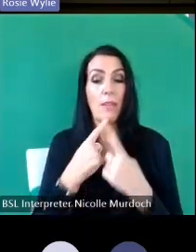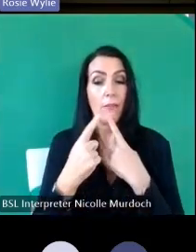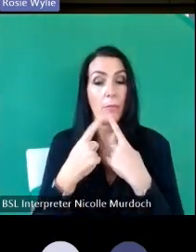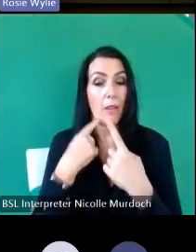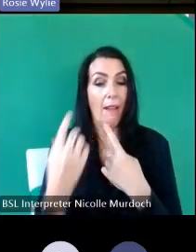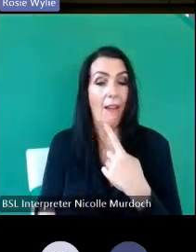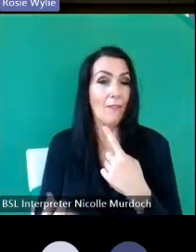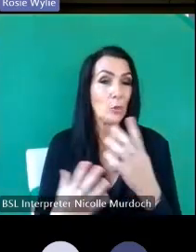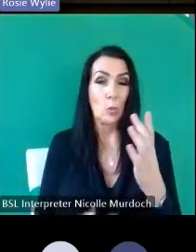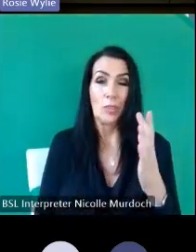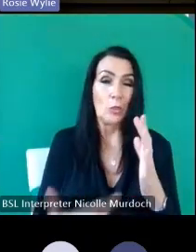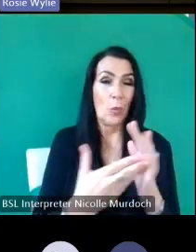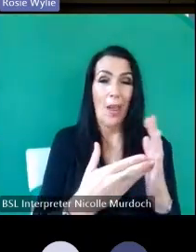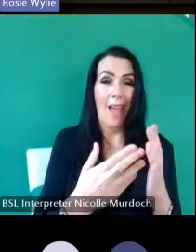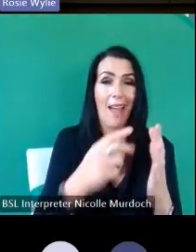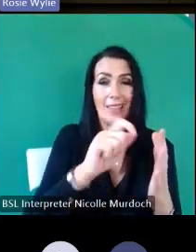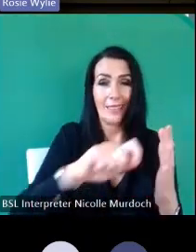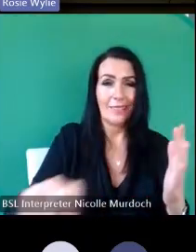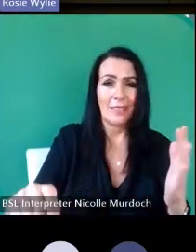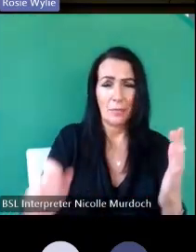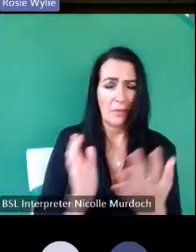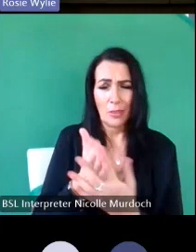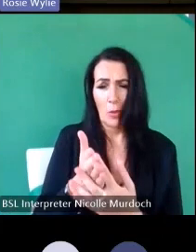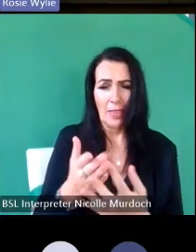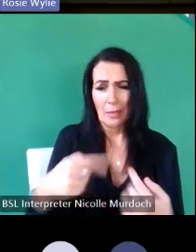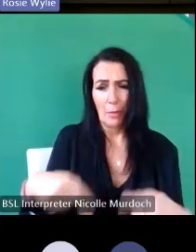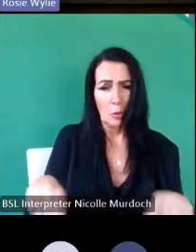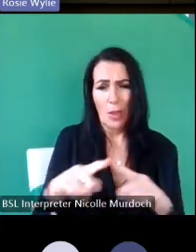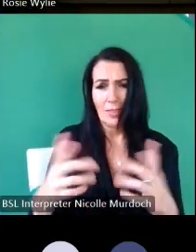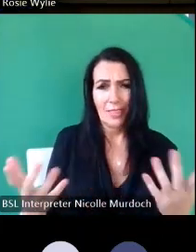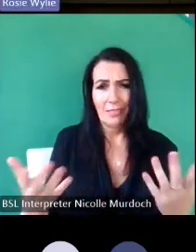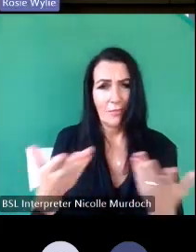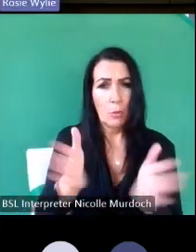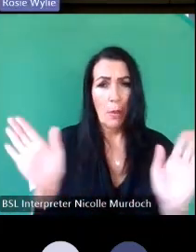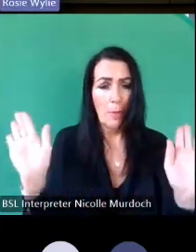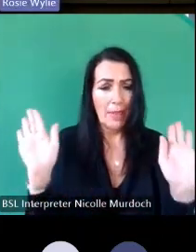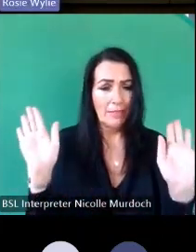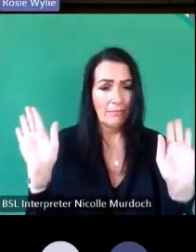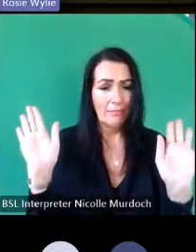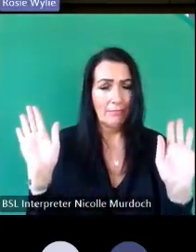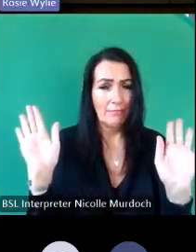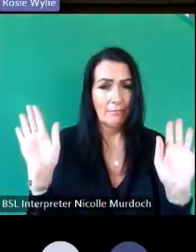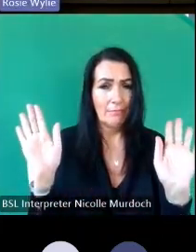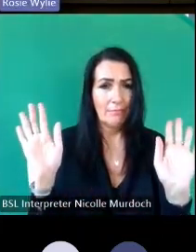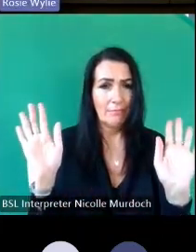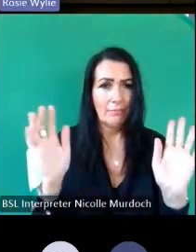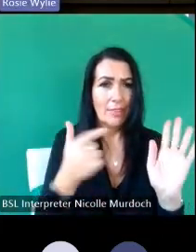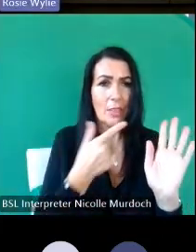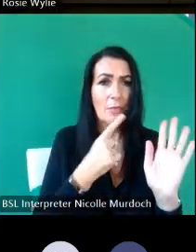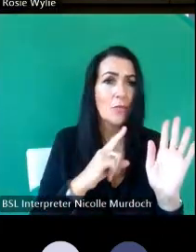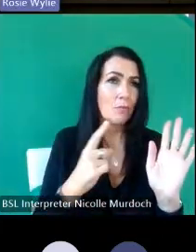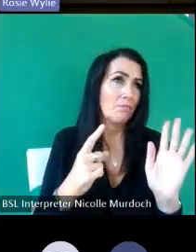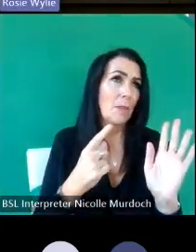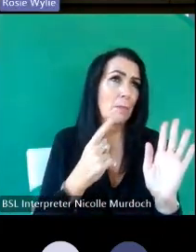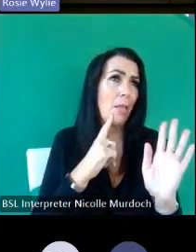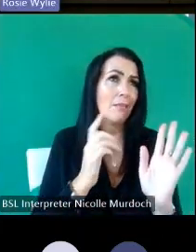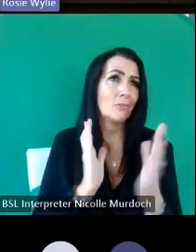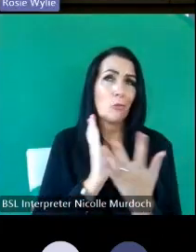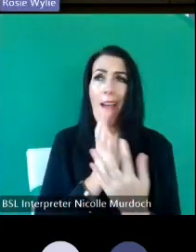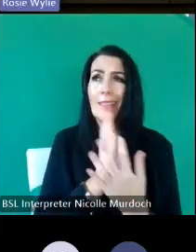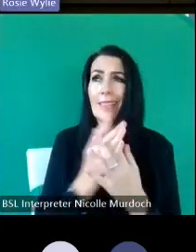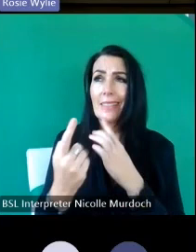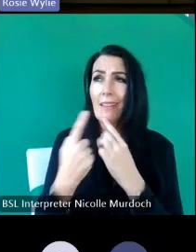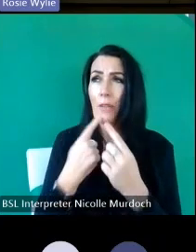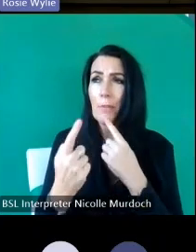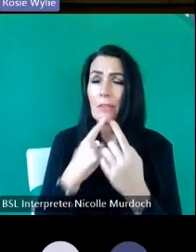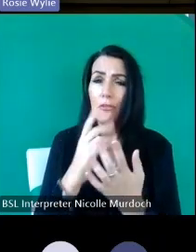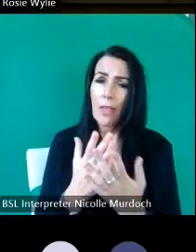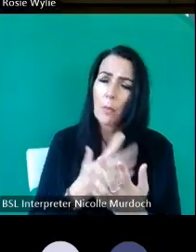is isn't accessible to US public or to very many people in a so I would really like to change that